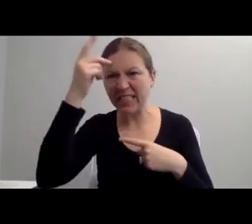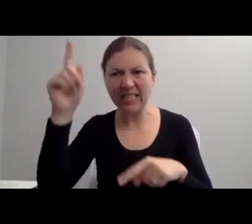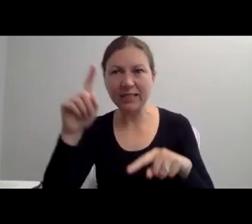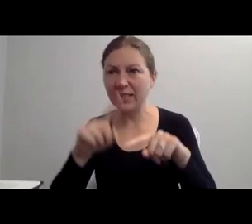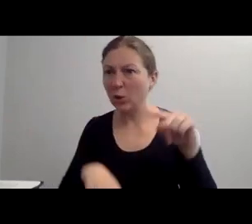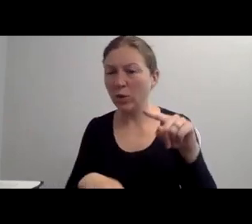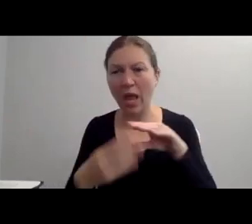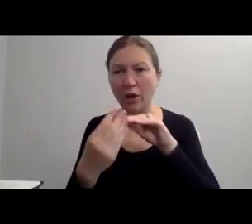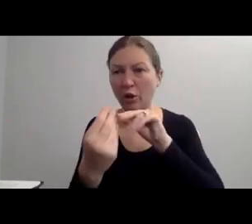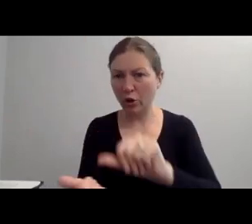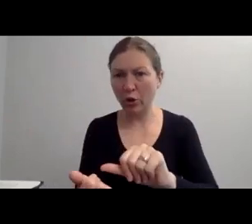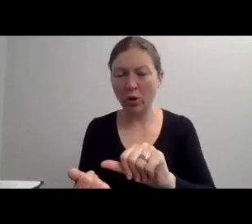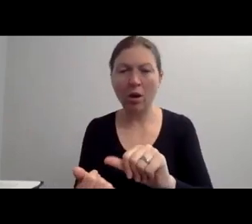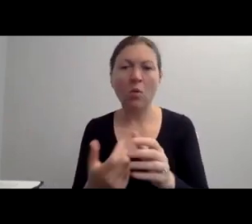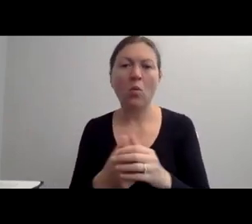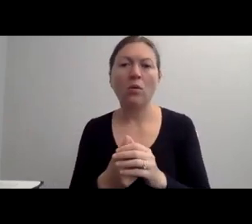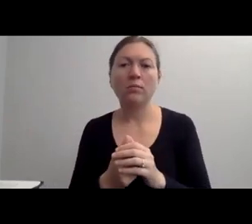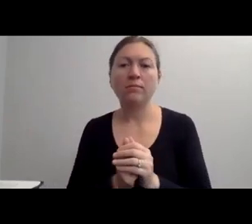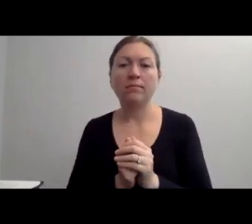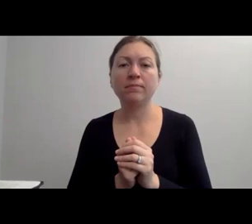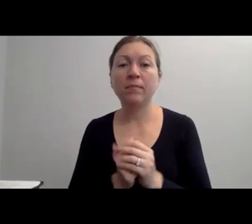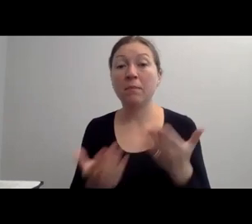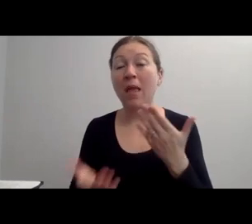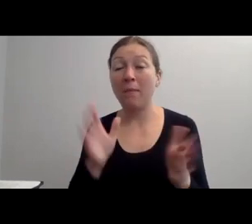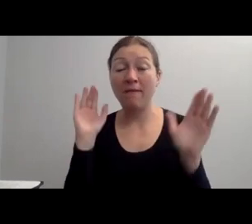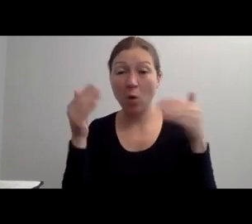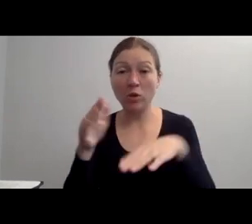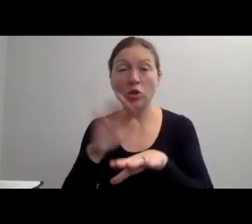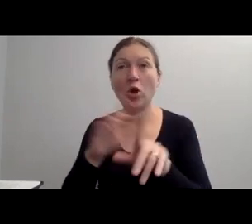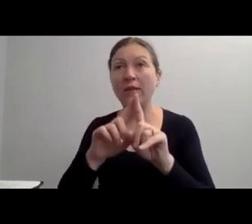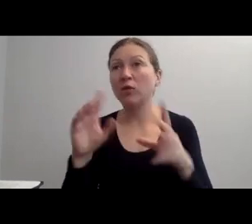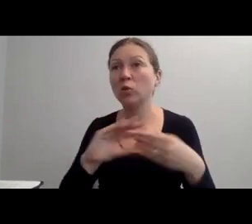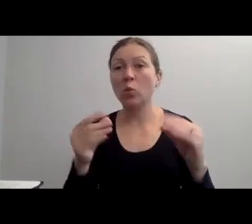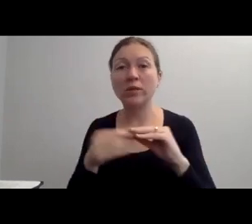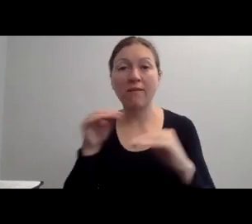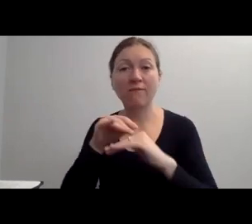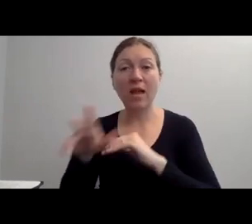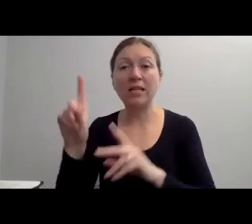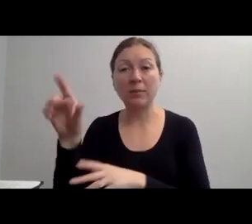AND SPECIFICALLY THE CULTURALLY DEAF AND THE AUTISTIC RIGHTS COMMUNITY.